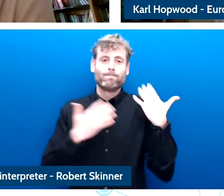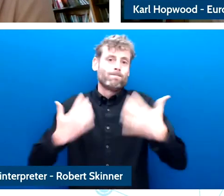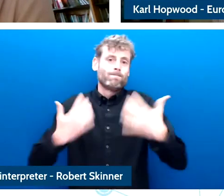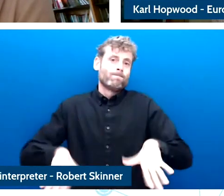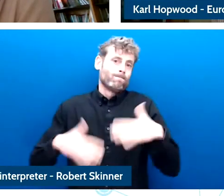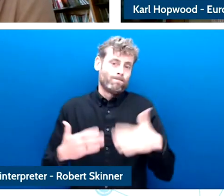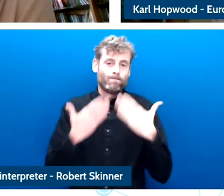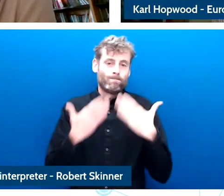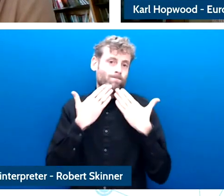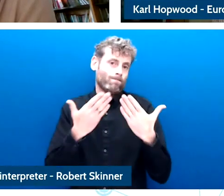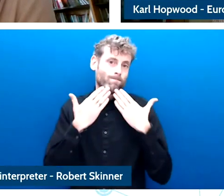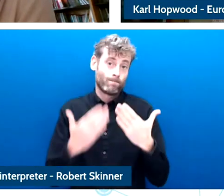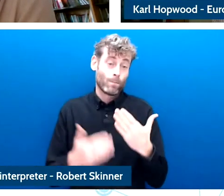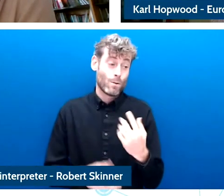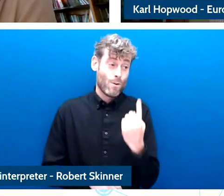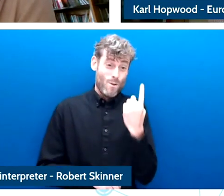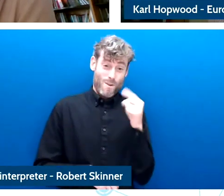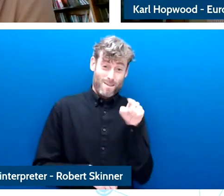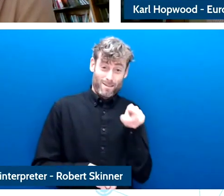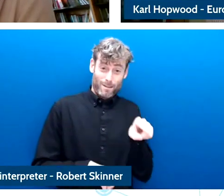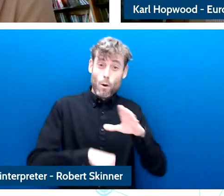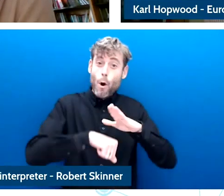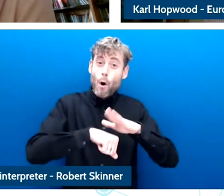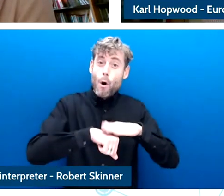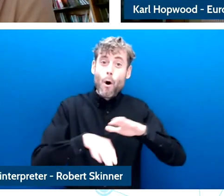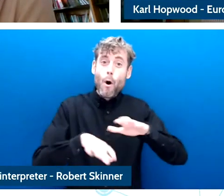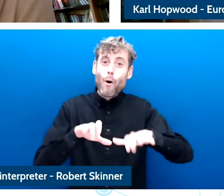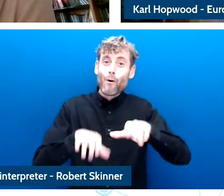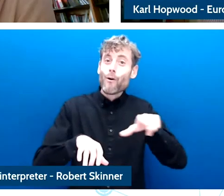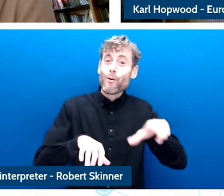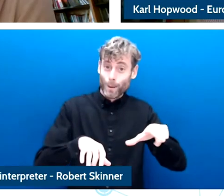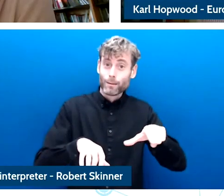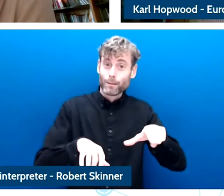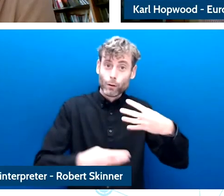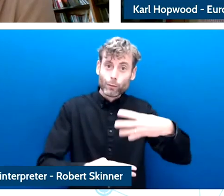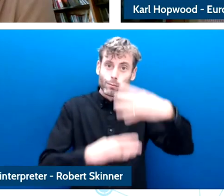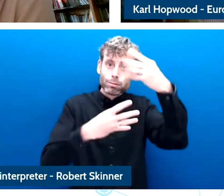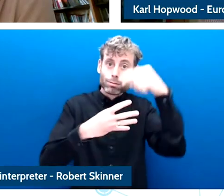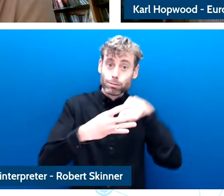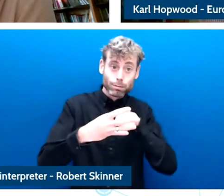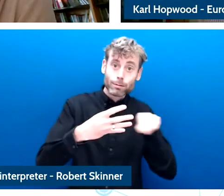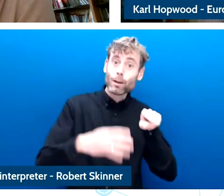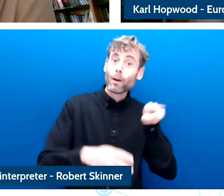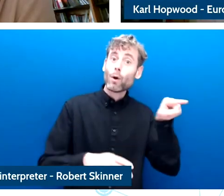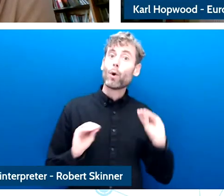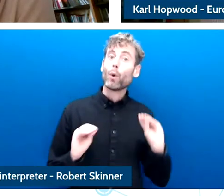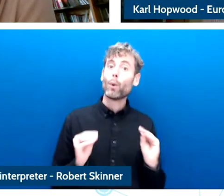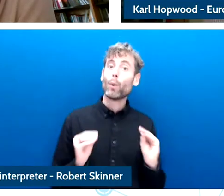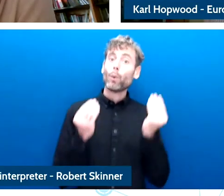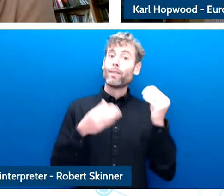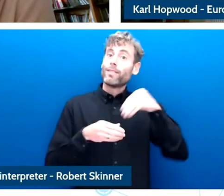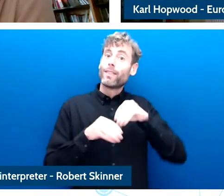comment in the chat there from the youth panel it's who says as a child and youth